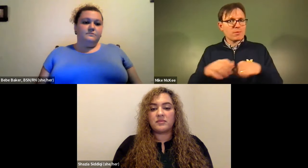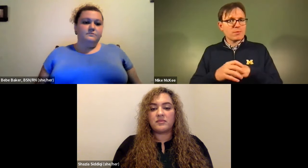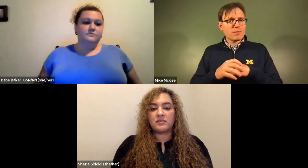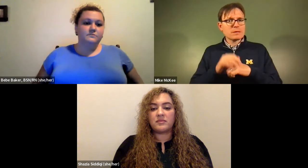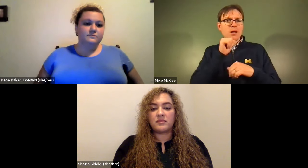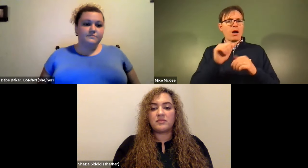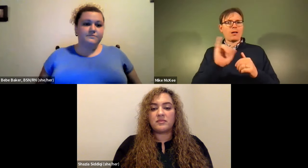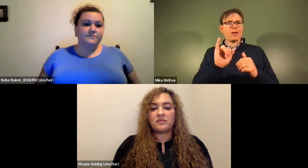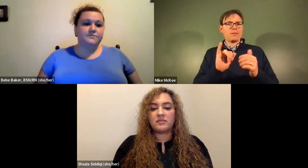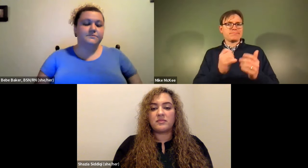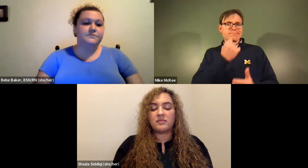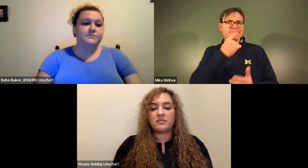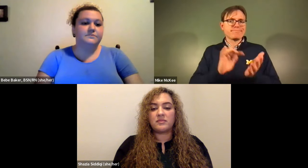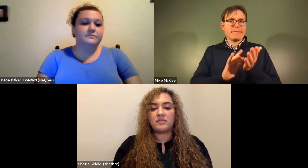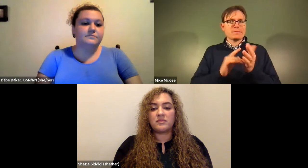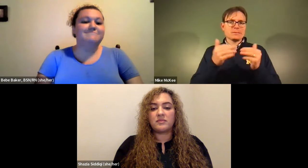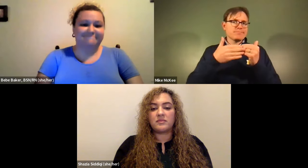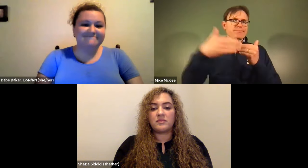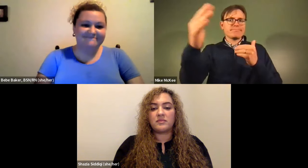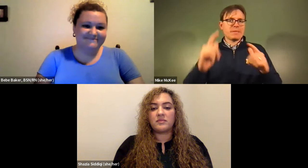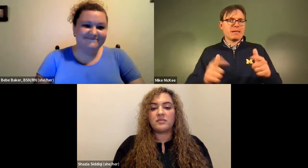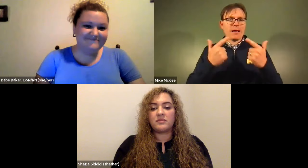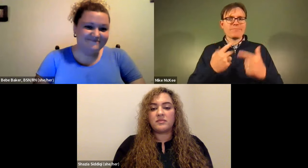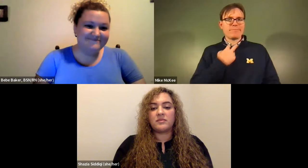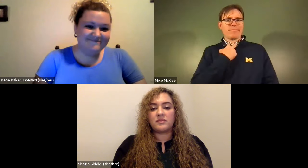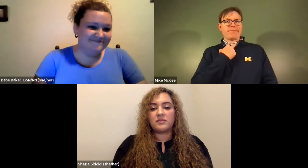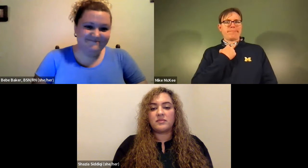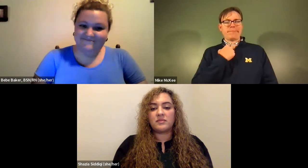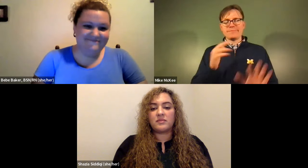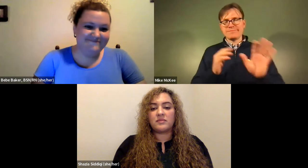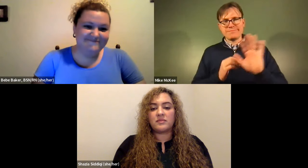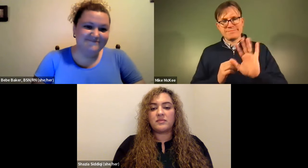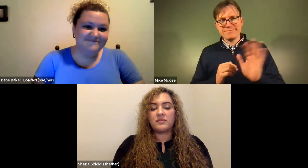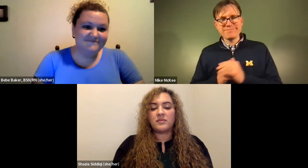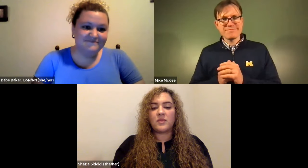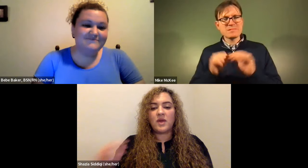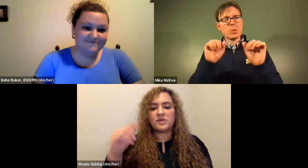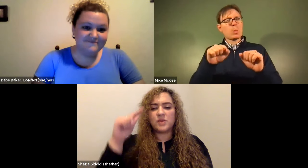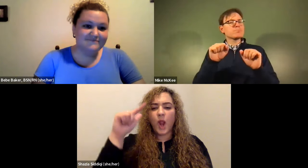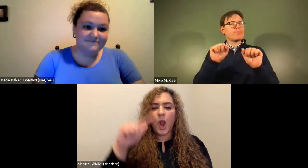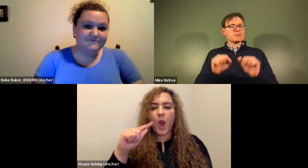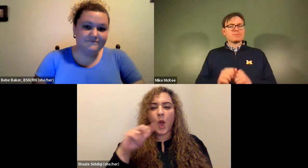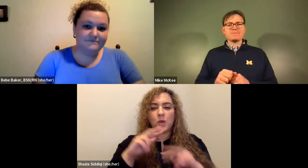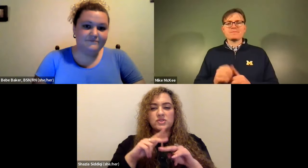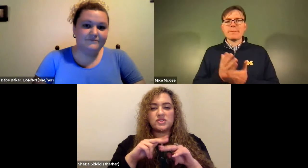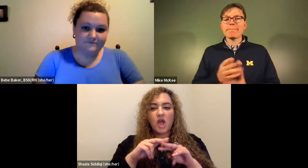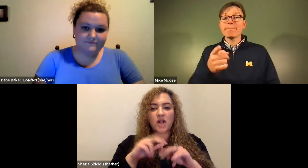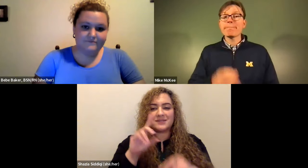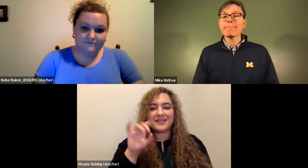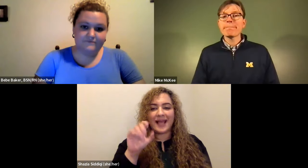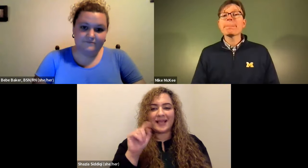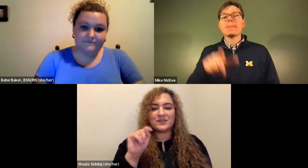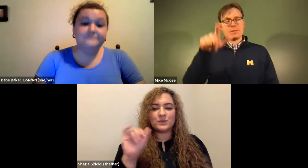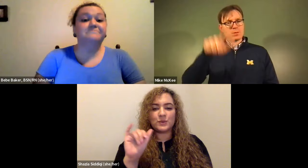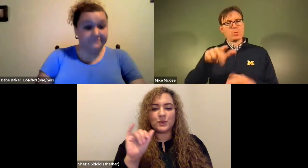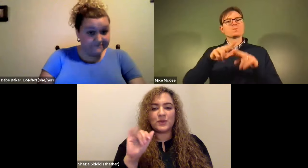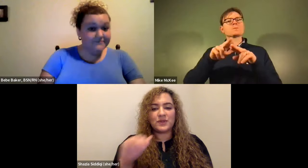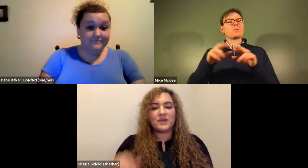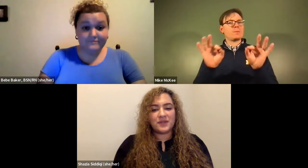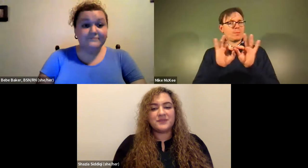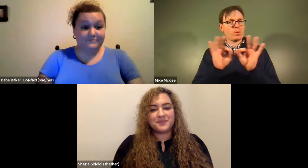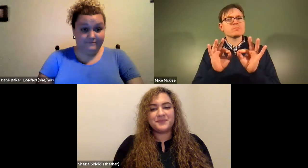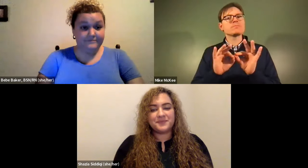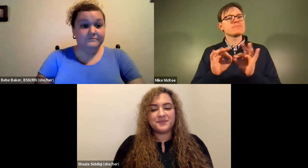James Cech: You know, and when you get on the medication, you can talk to your doctor about when you reach a good point, maybe stopping medication you're not necessarily stuck on any medications and diet, to the.